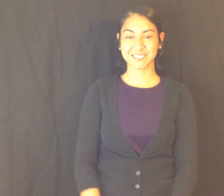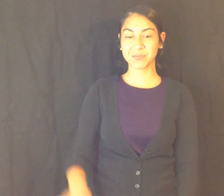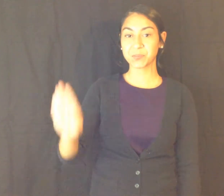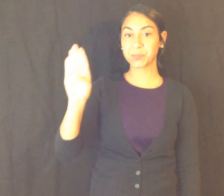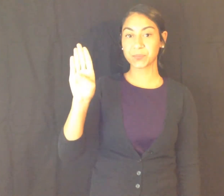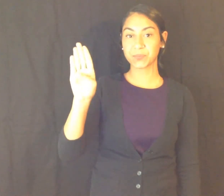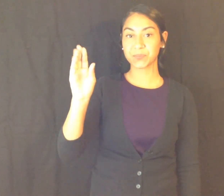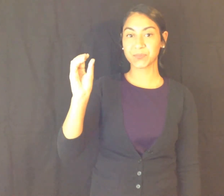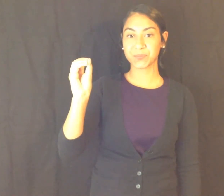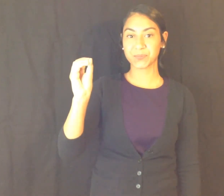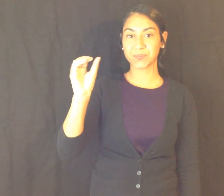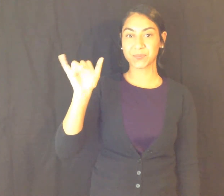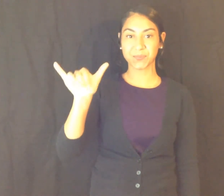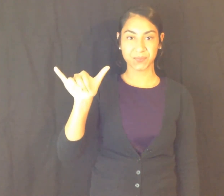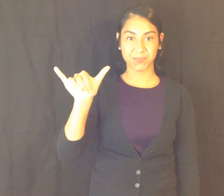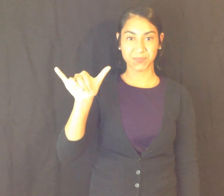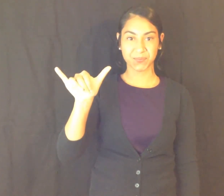B O Y